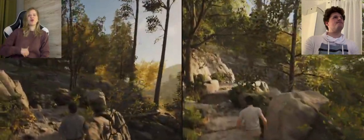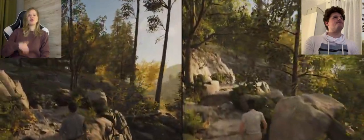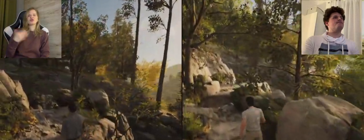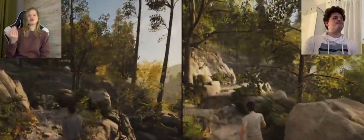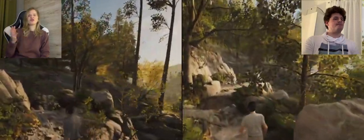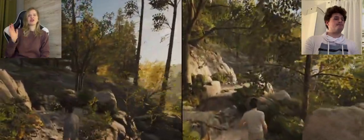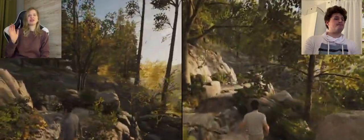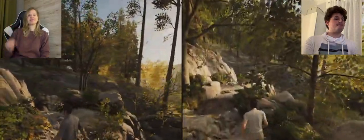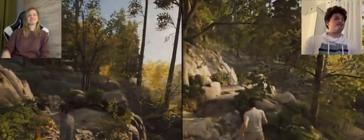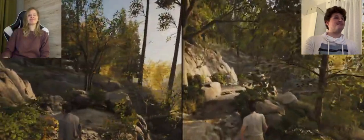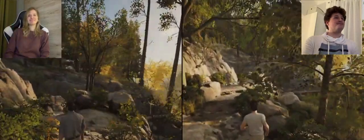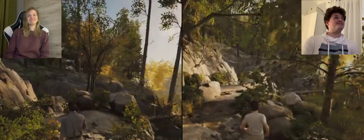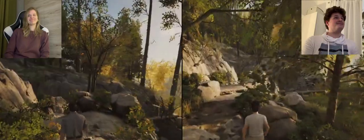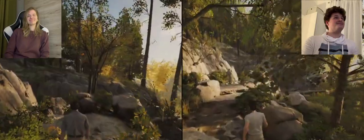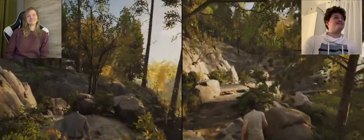K: It promises a quiet day.